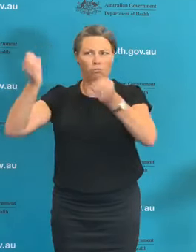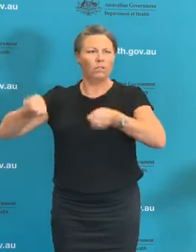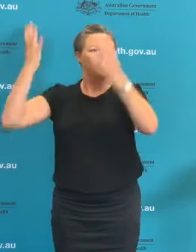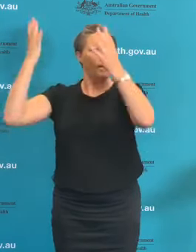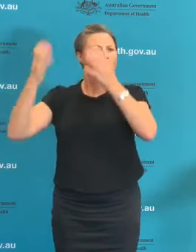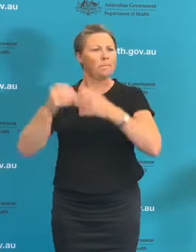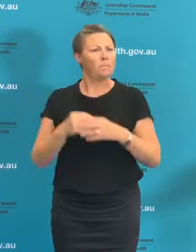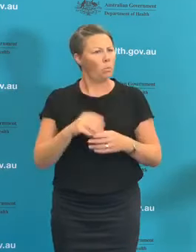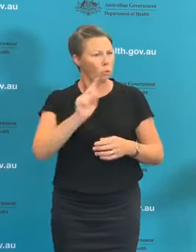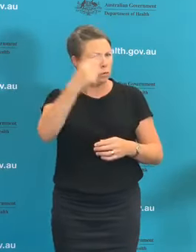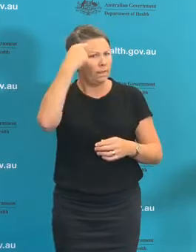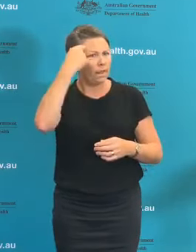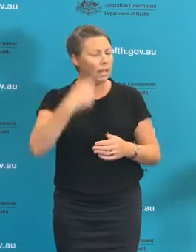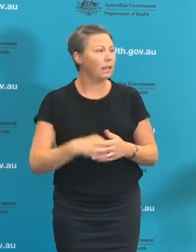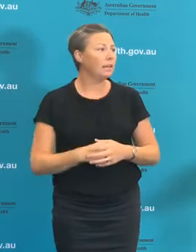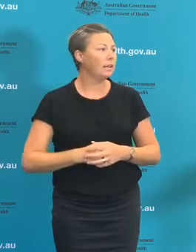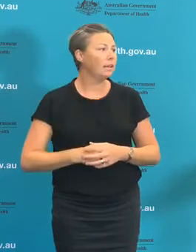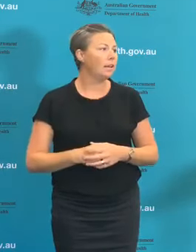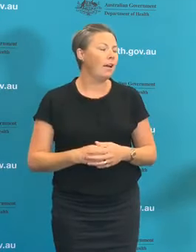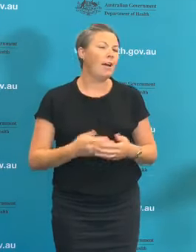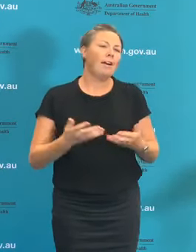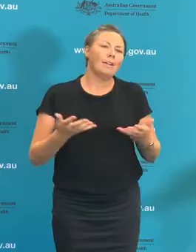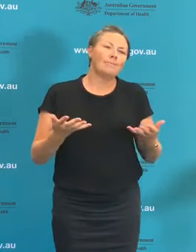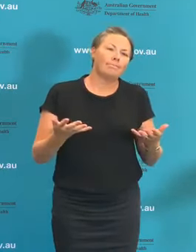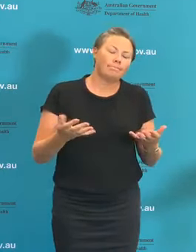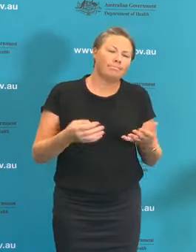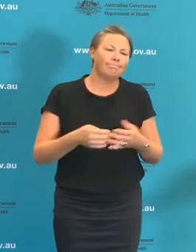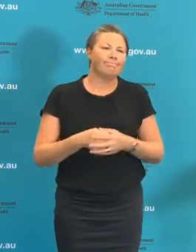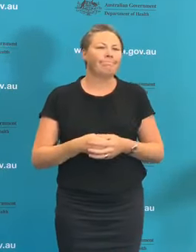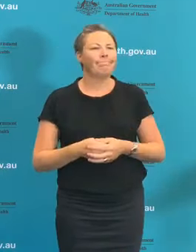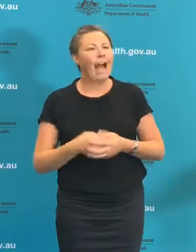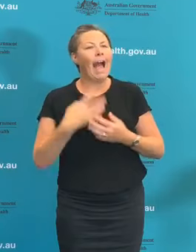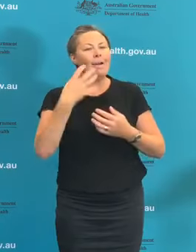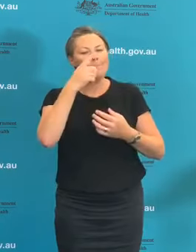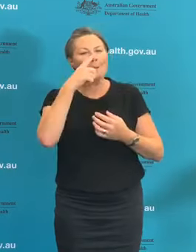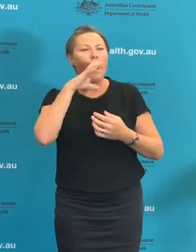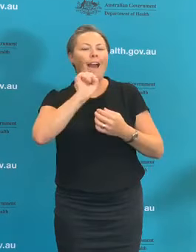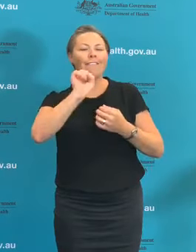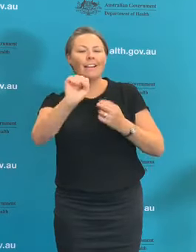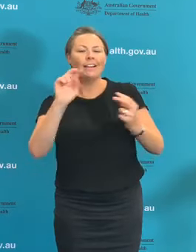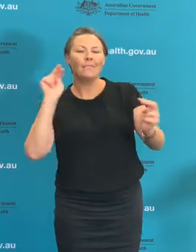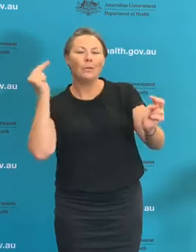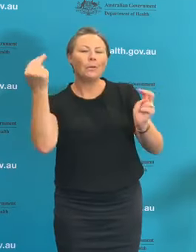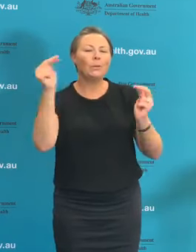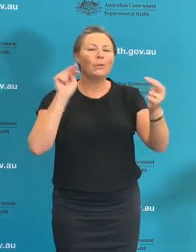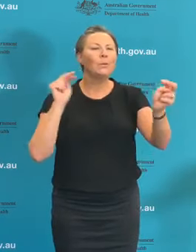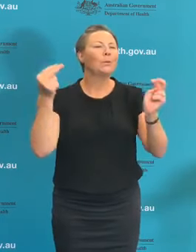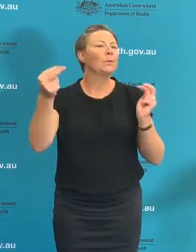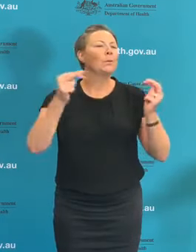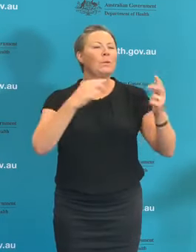I would make of that that there's a whole range of views in the community at the moment and that it